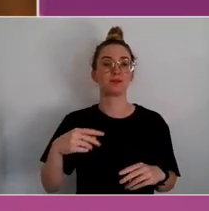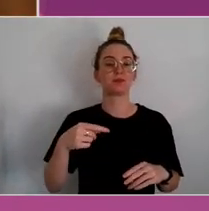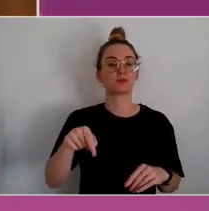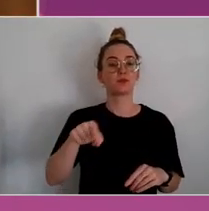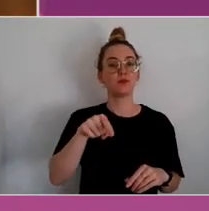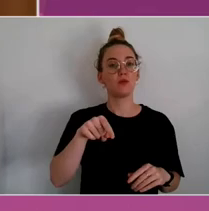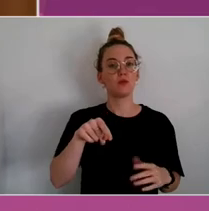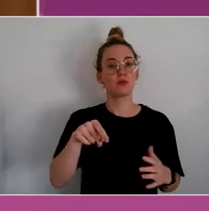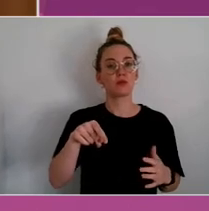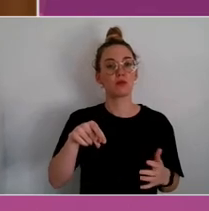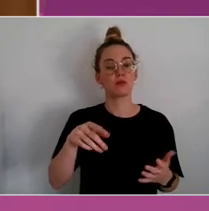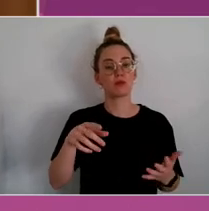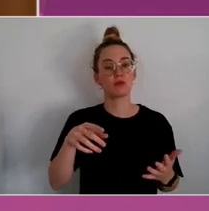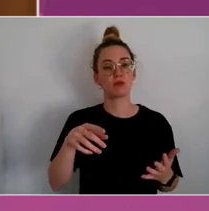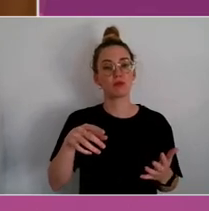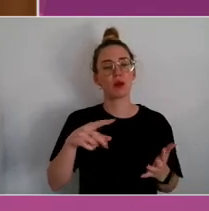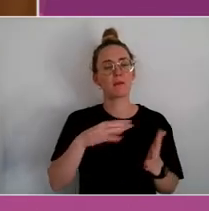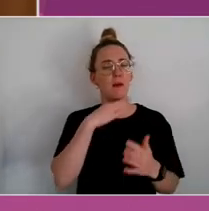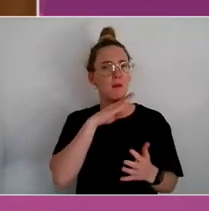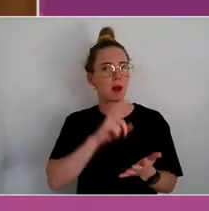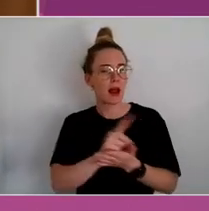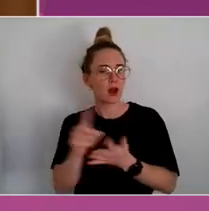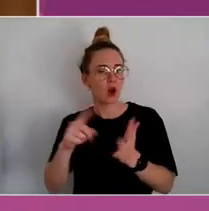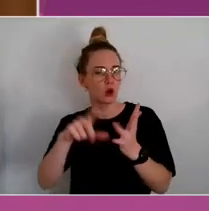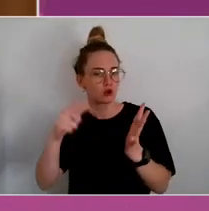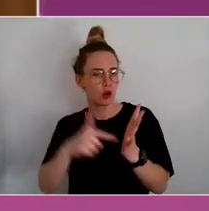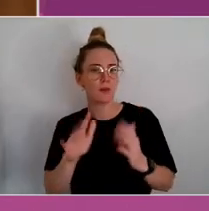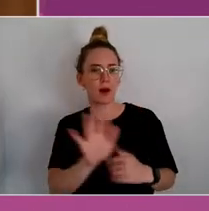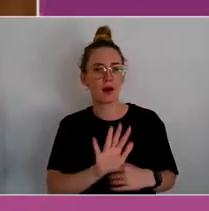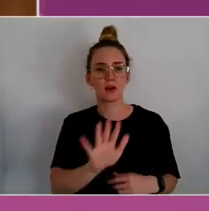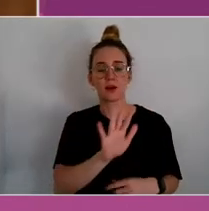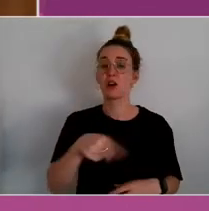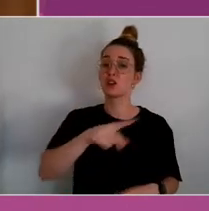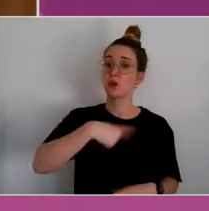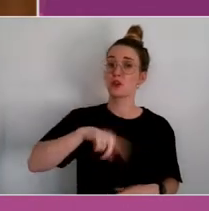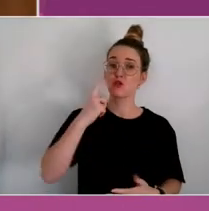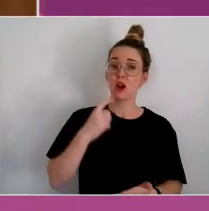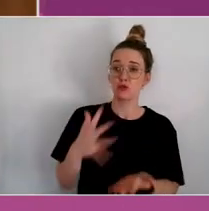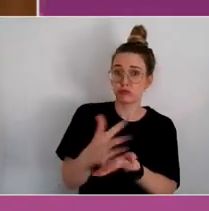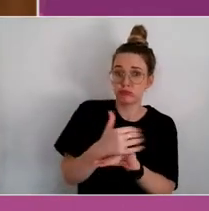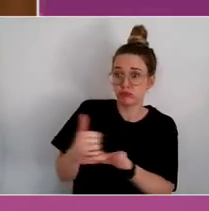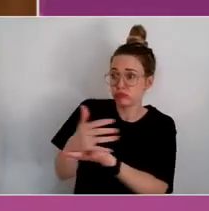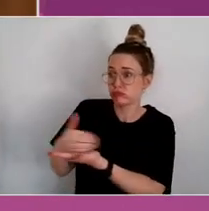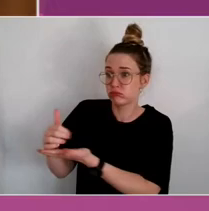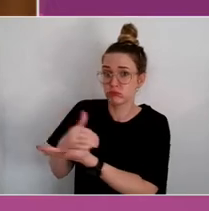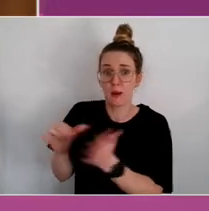And what we've noticed is, of course we tried to raise money to involve as many people as